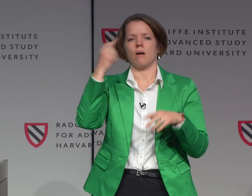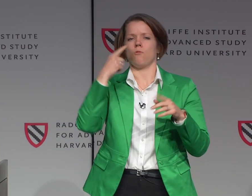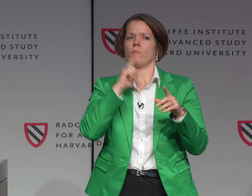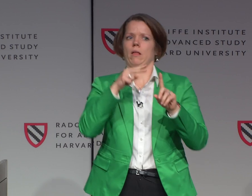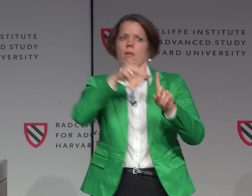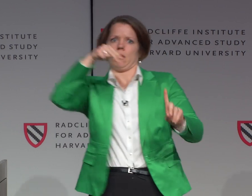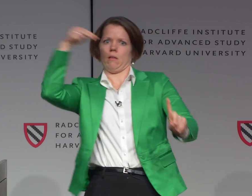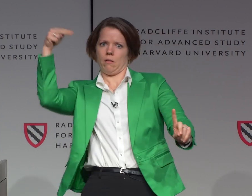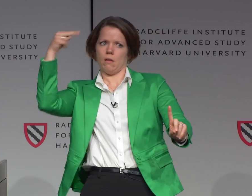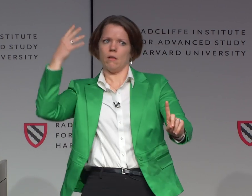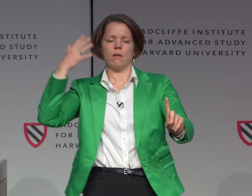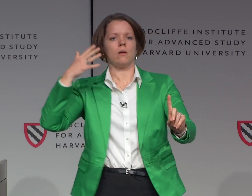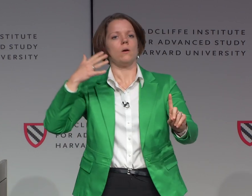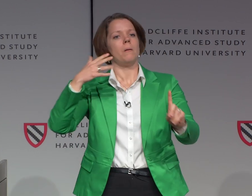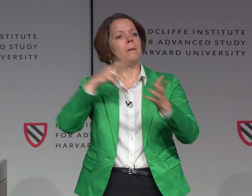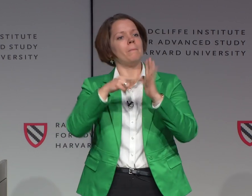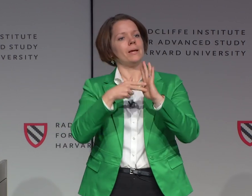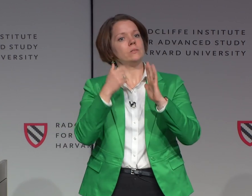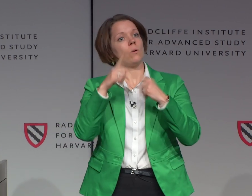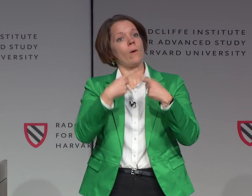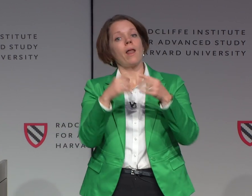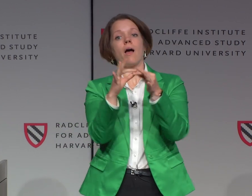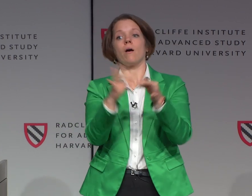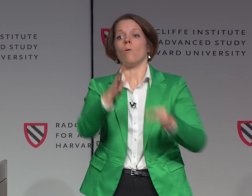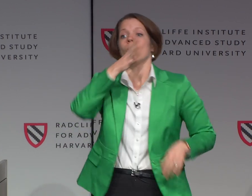For this presentation and its perspective,